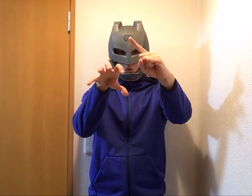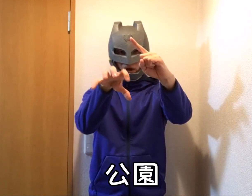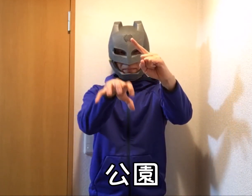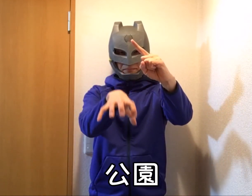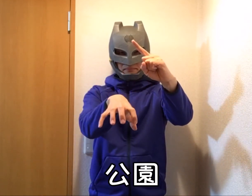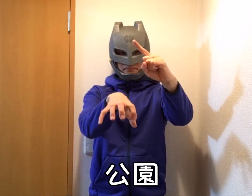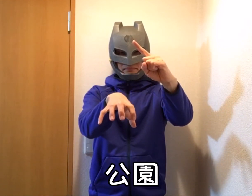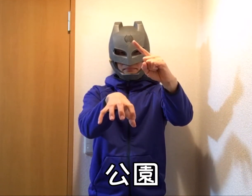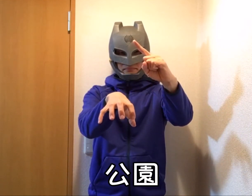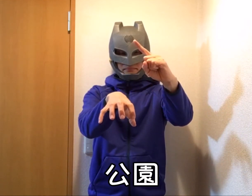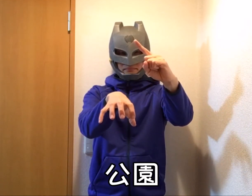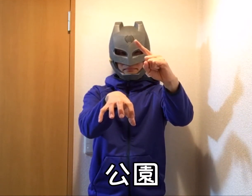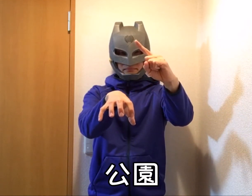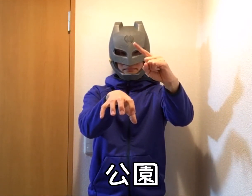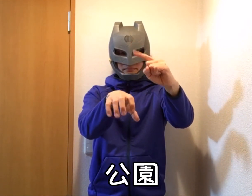Park